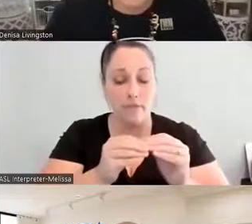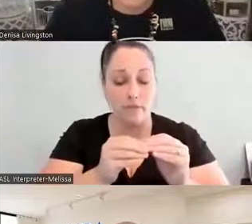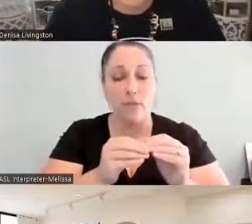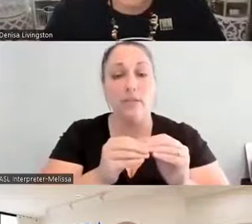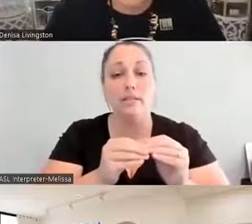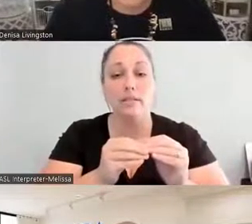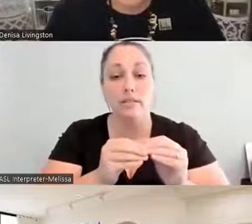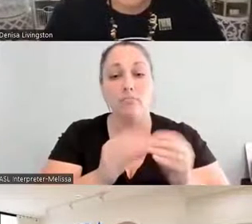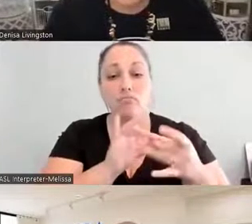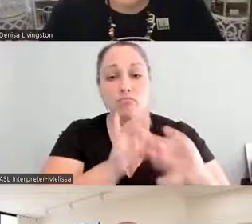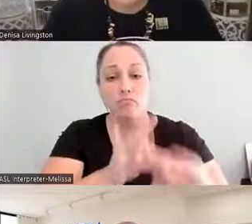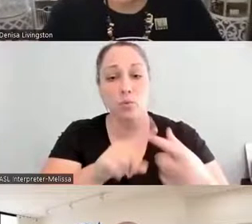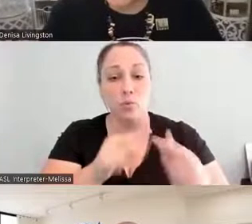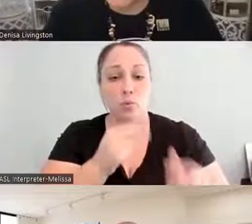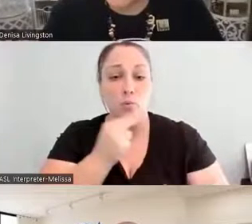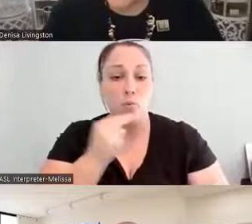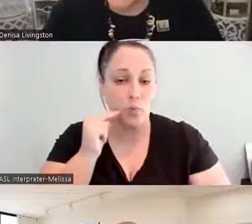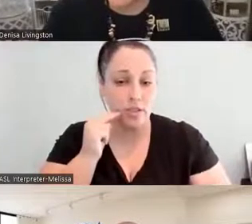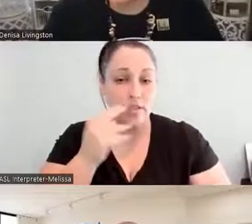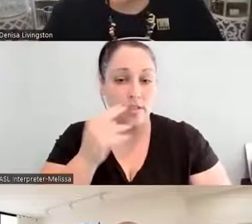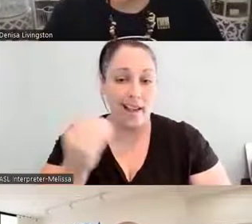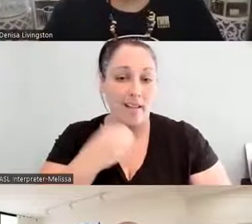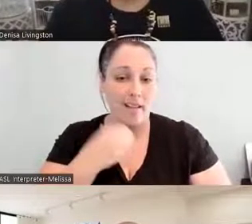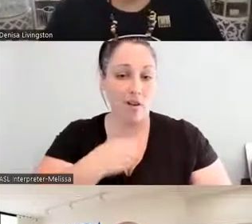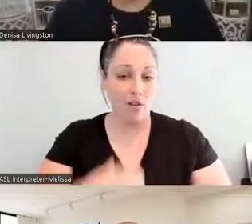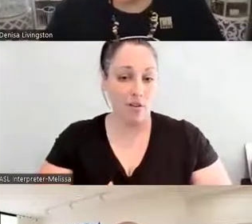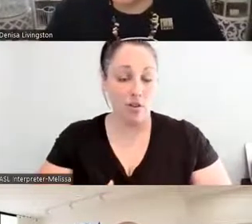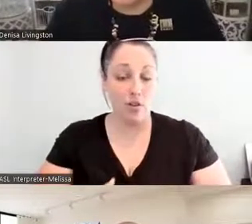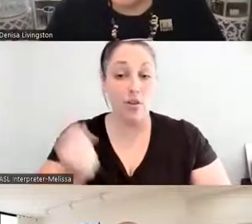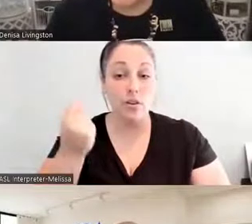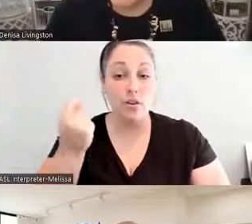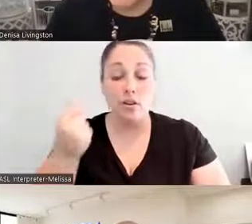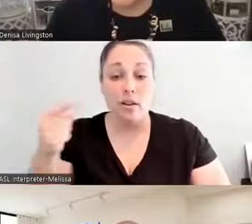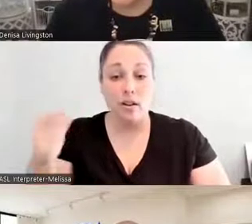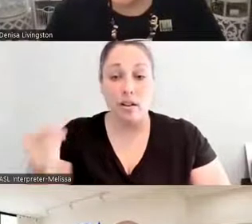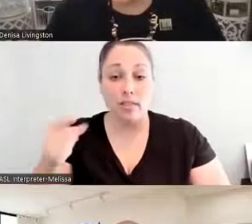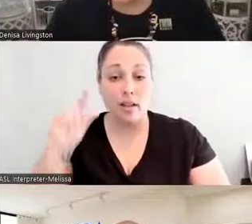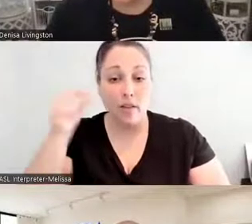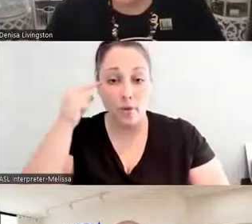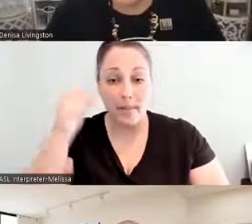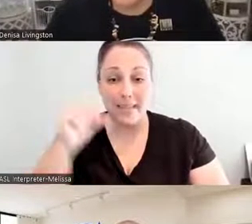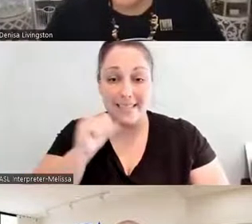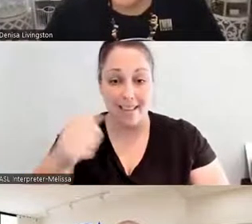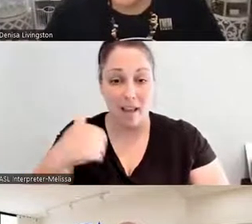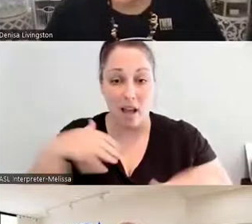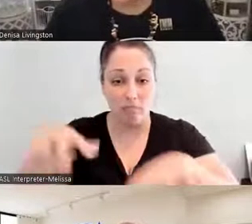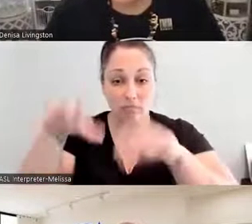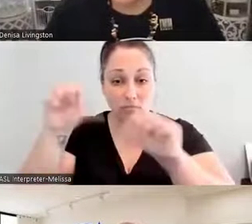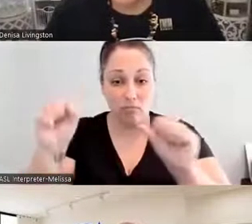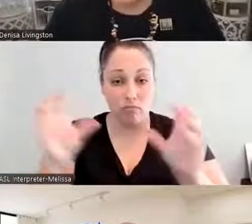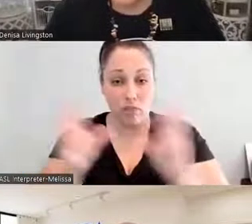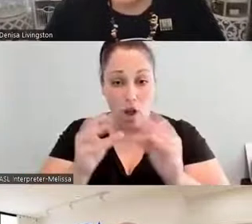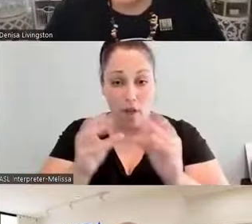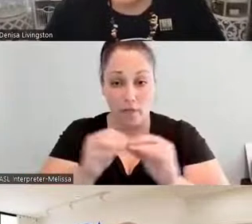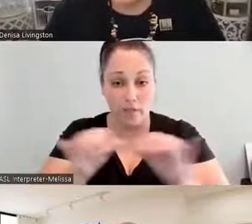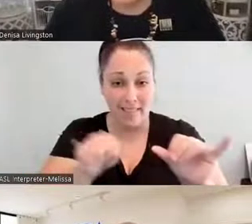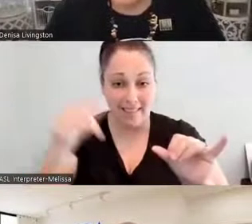You know, the government has not had a conference like this for over 50 years. It's really important as we think about, you know, some